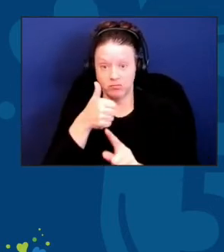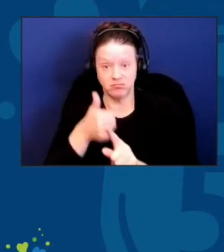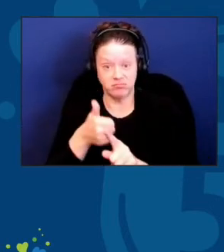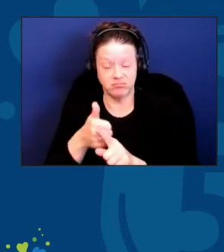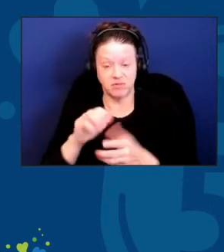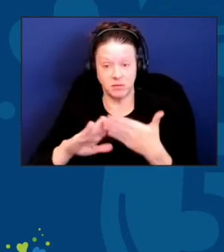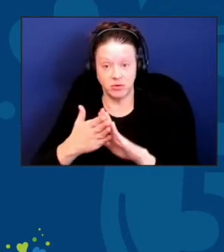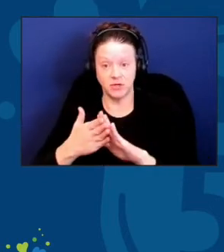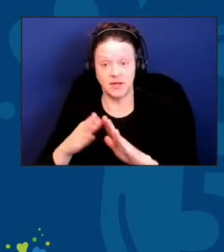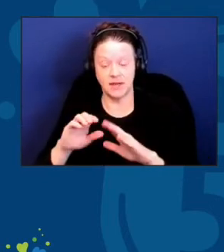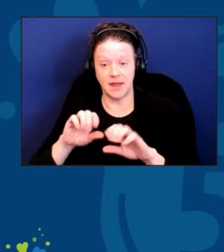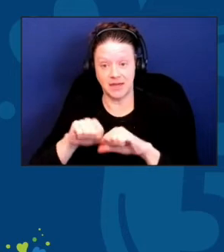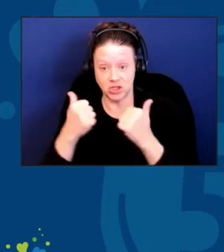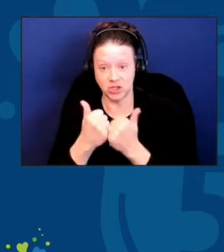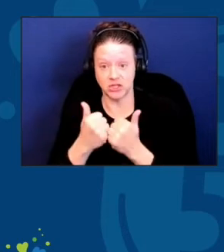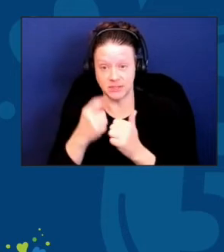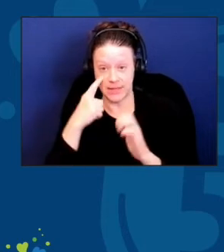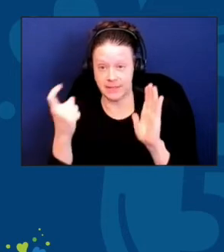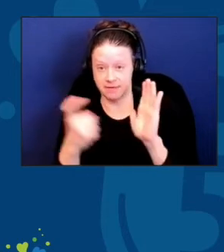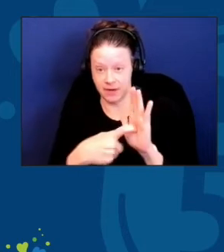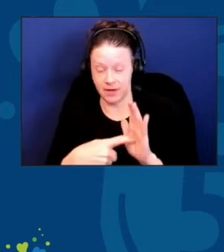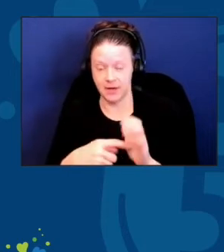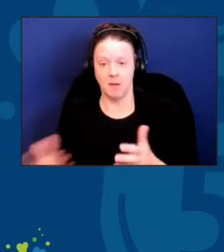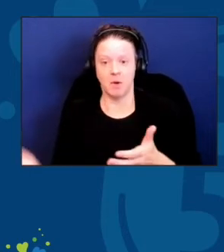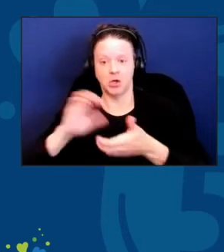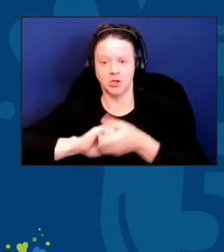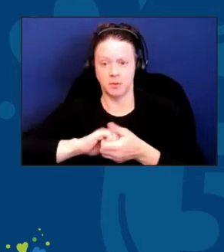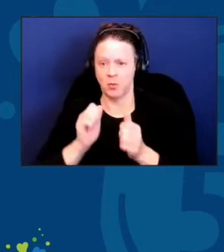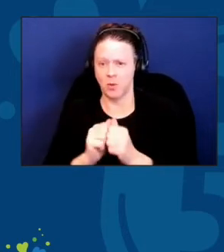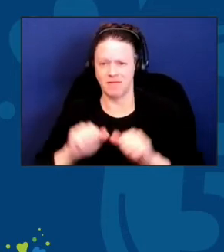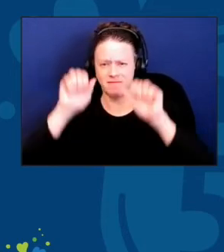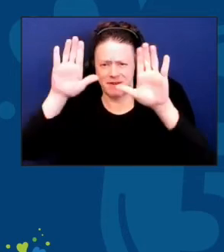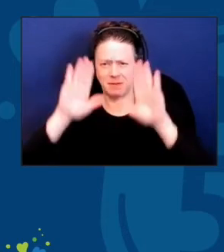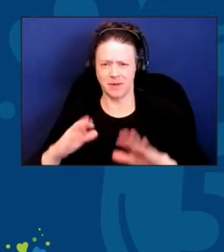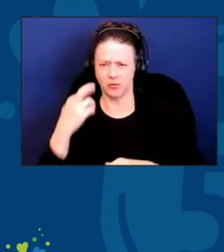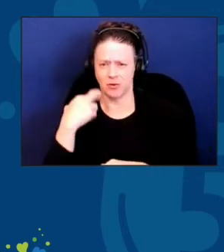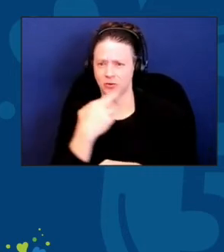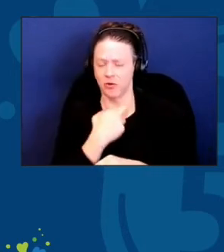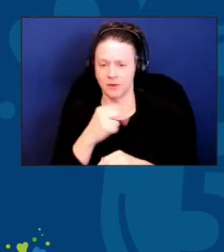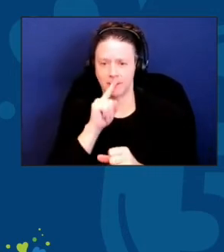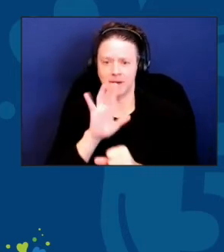in partnership with fabulous restaurants, committed to delivering scrumptious meals.